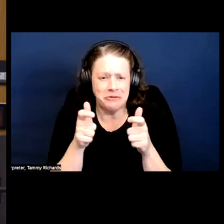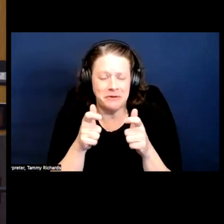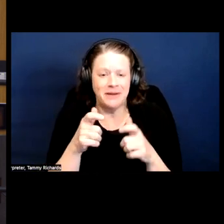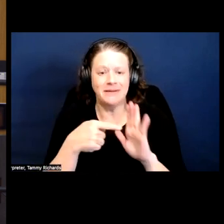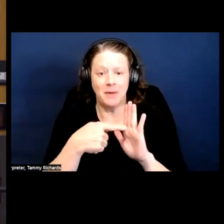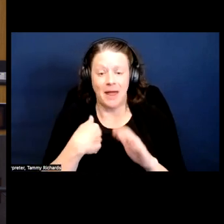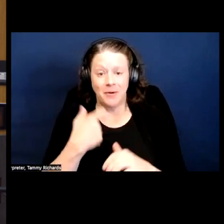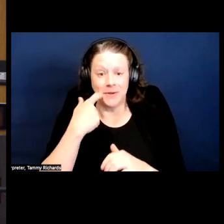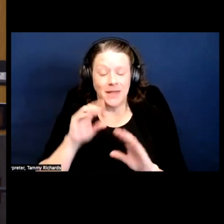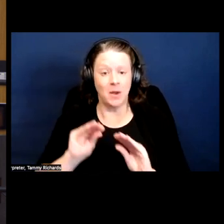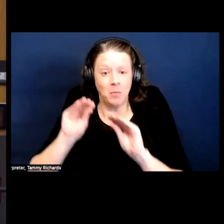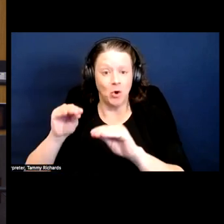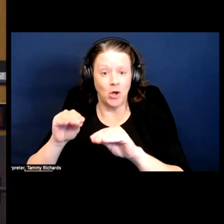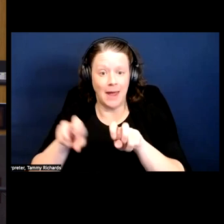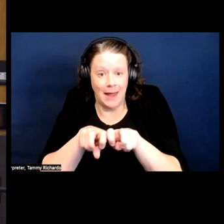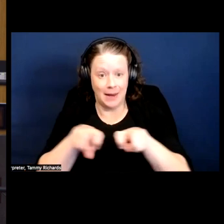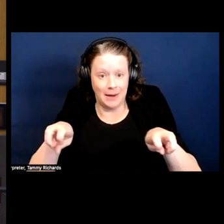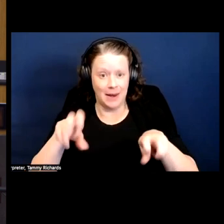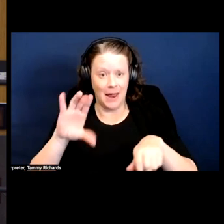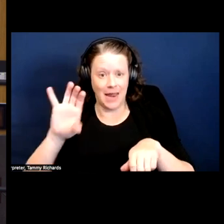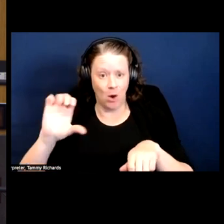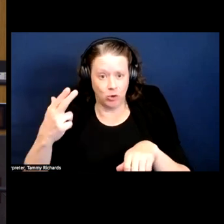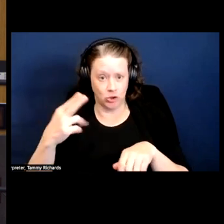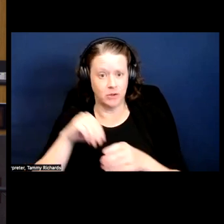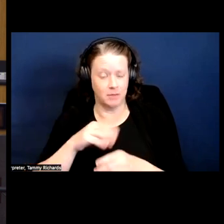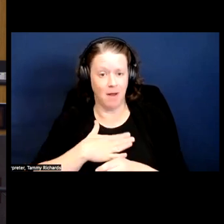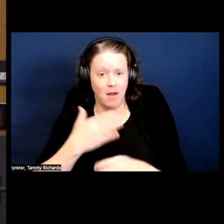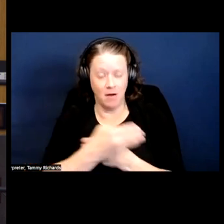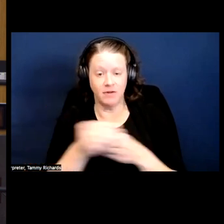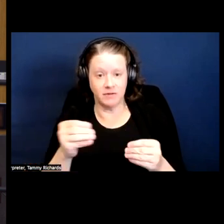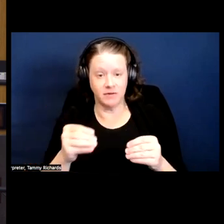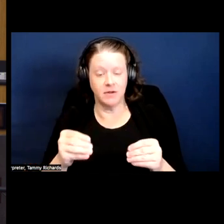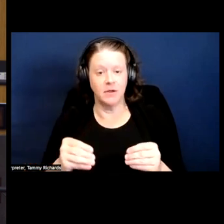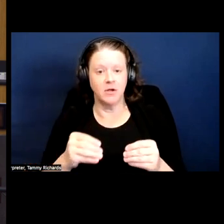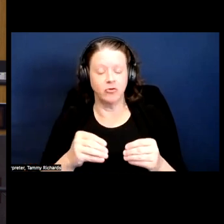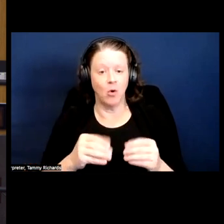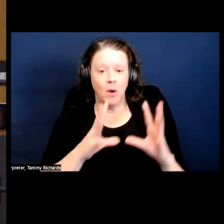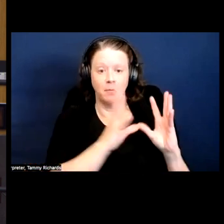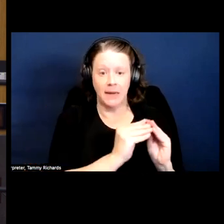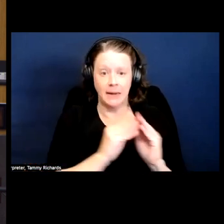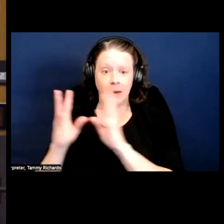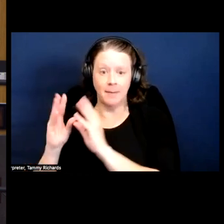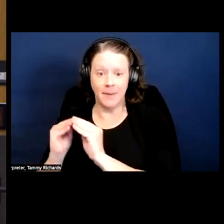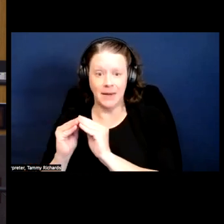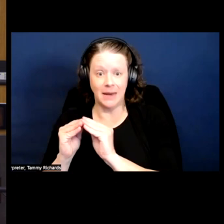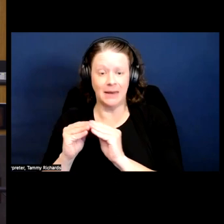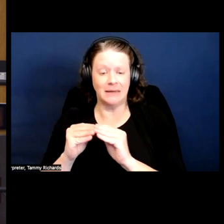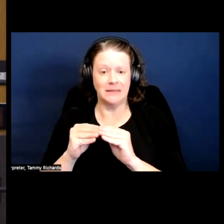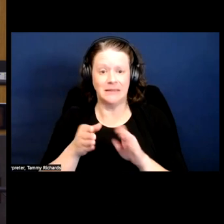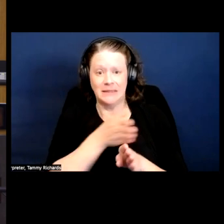To be able to lay down when I'm having a lot of pain between meetings is a game changer.